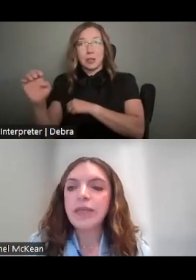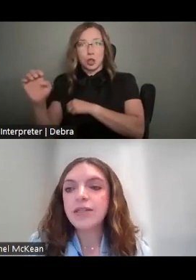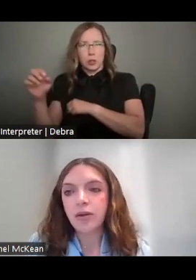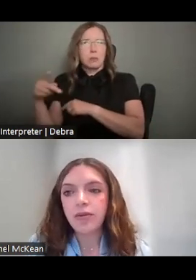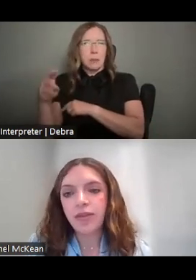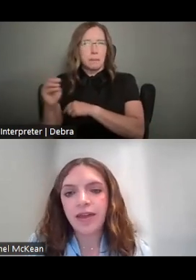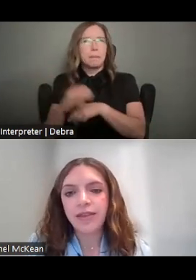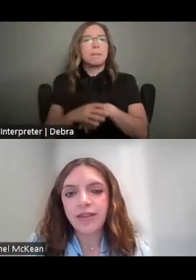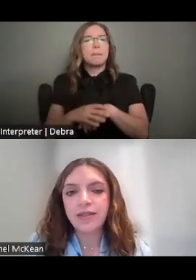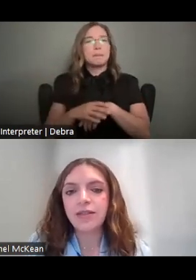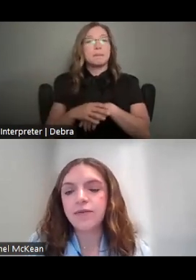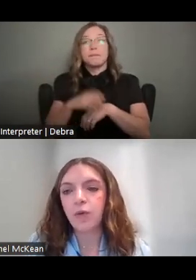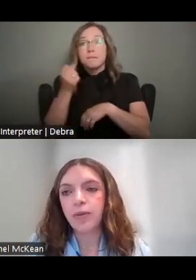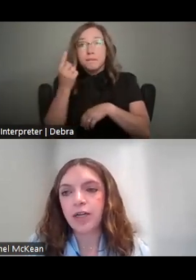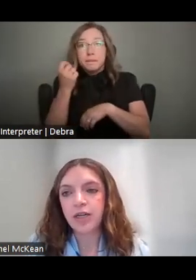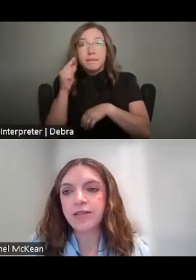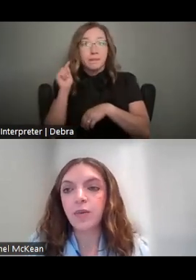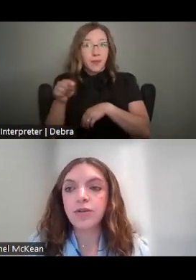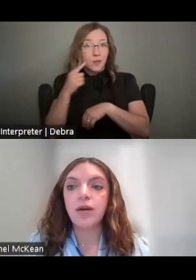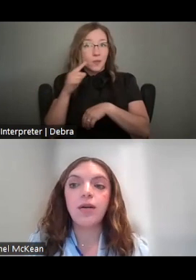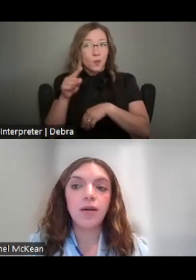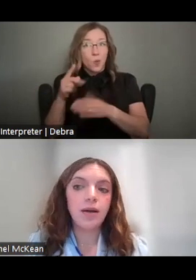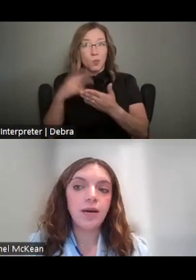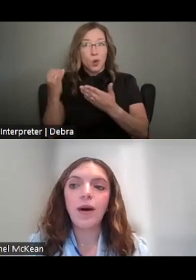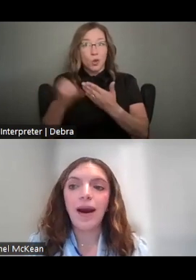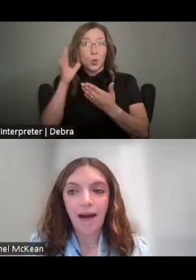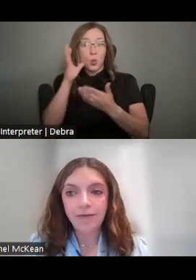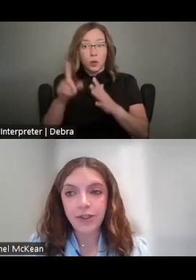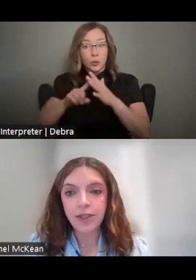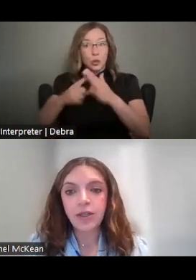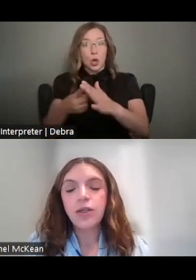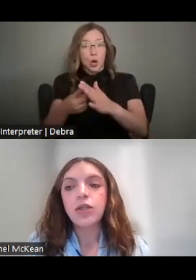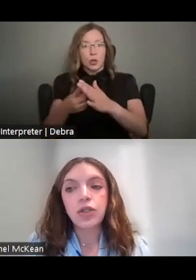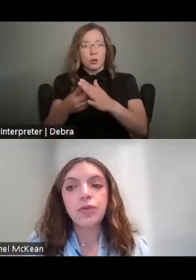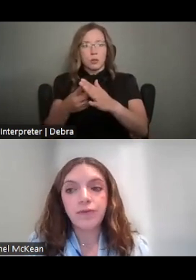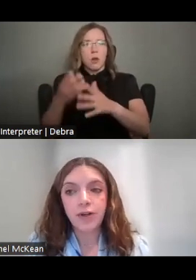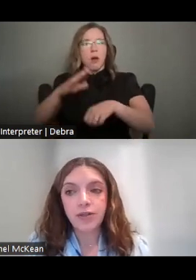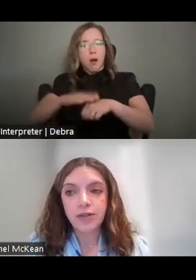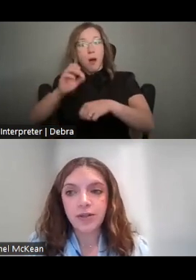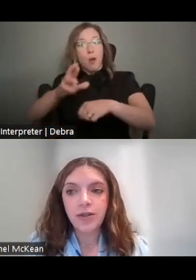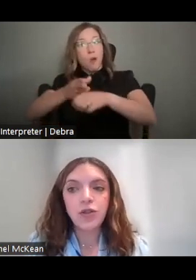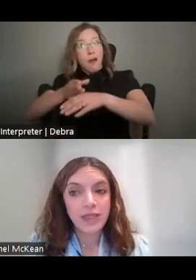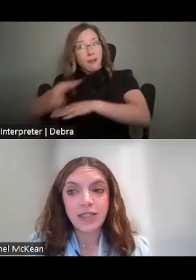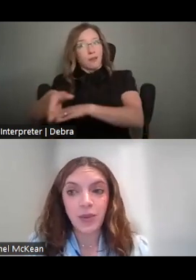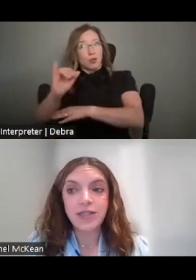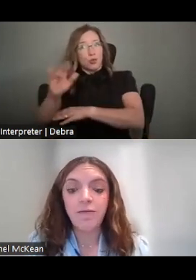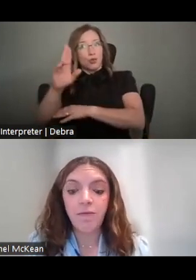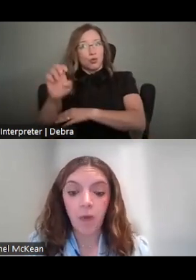PLEASE NOTE THAT THIS IS FOR PROJECTS THAT WILL START ON OR AFTER JUNE 1ST 2024.